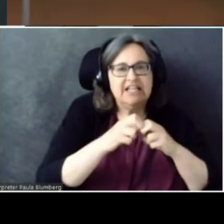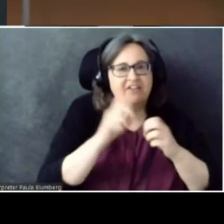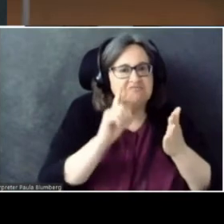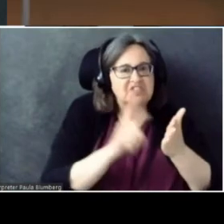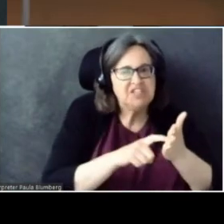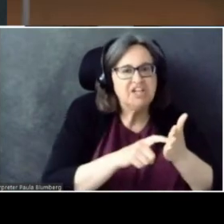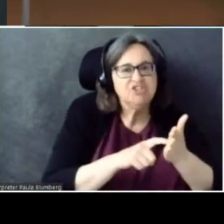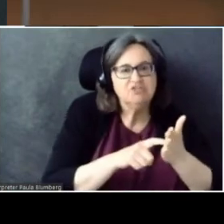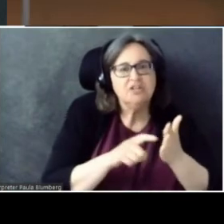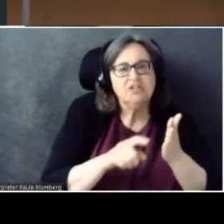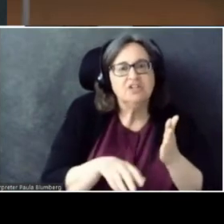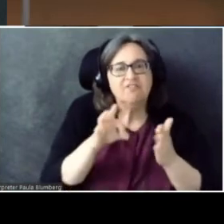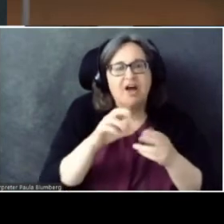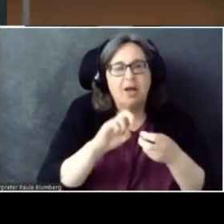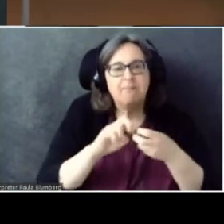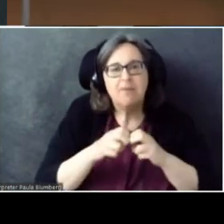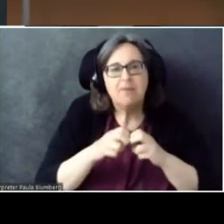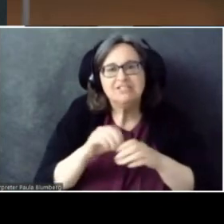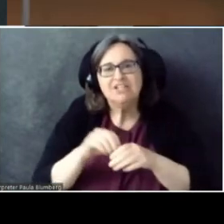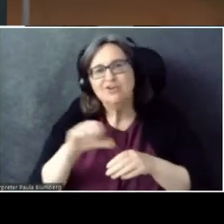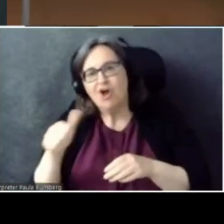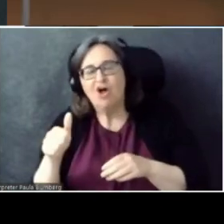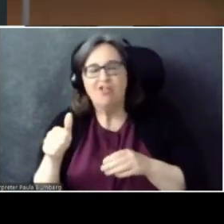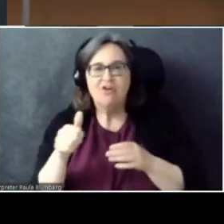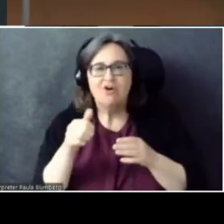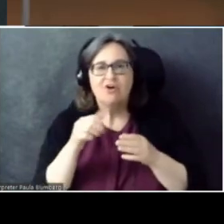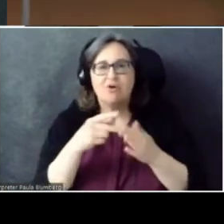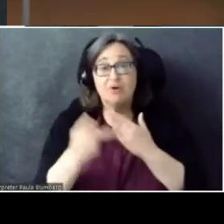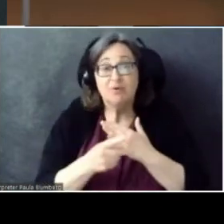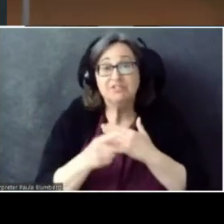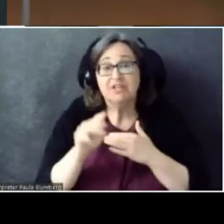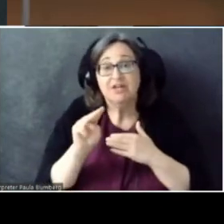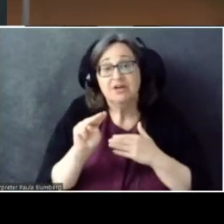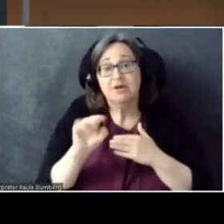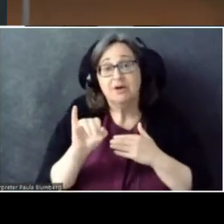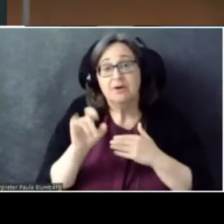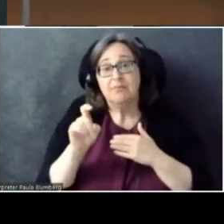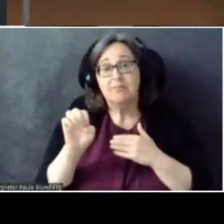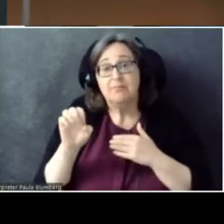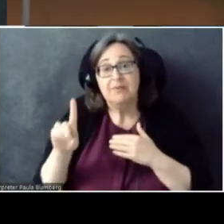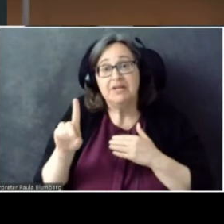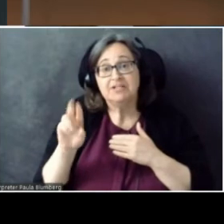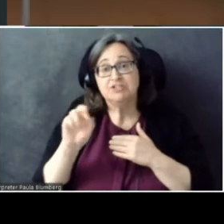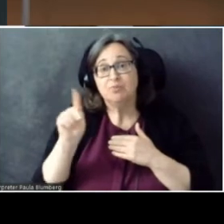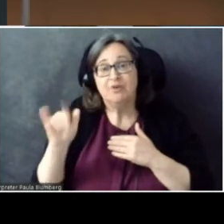I'll pause and mention here that mixed reality was not an obvious career move for me.